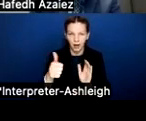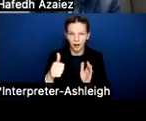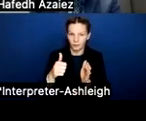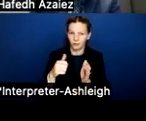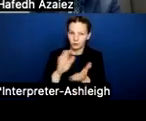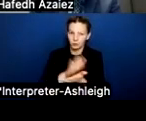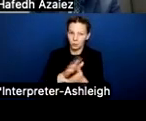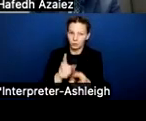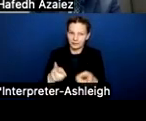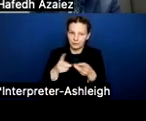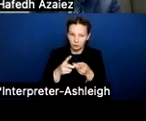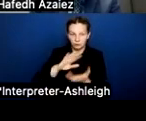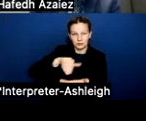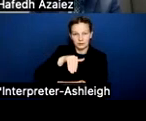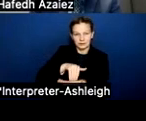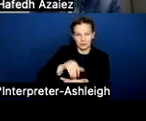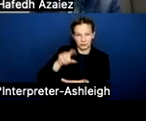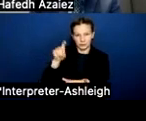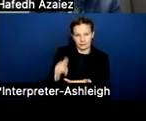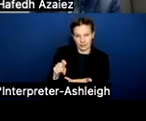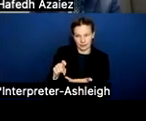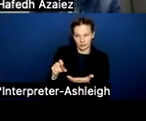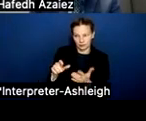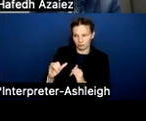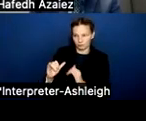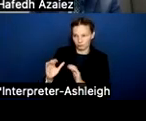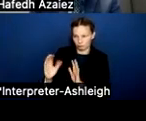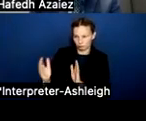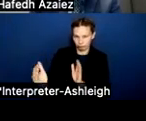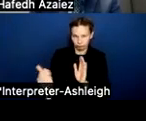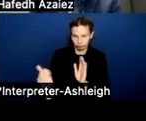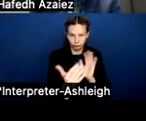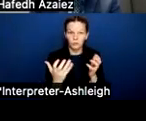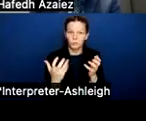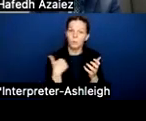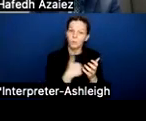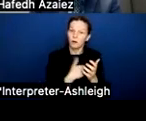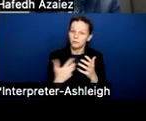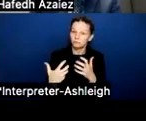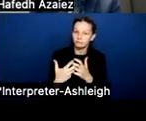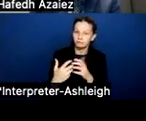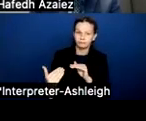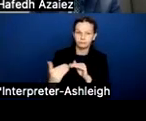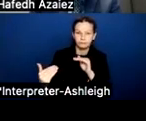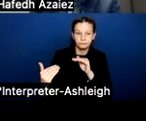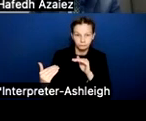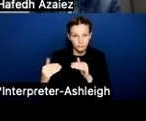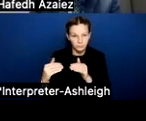and try to make sure that we align with market pay for people with the same level of experience in those pay groups.